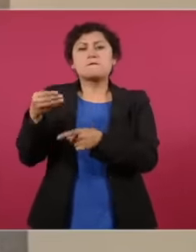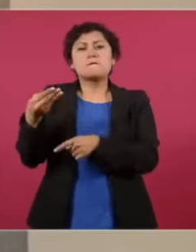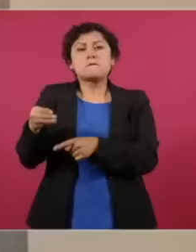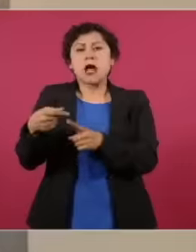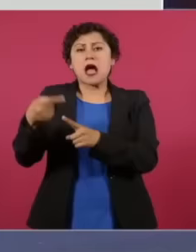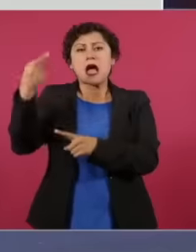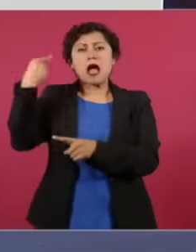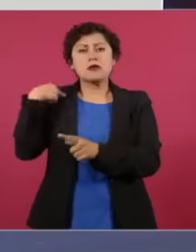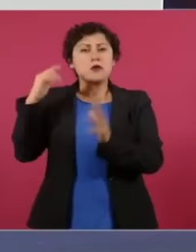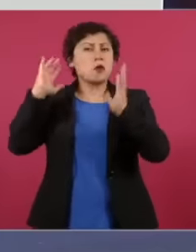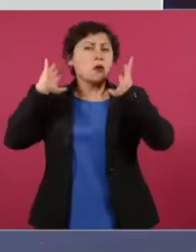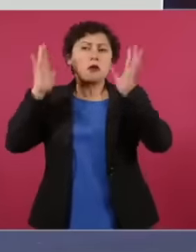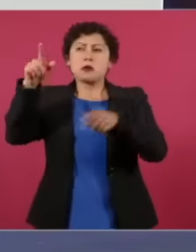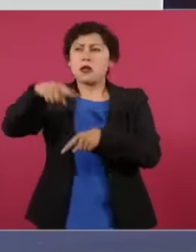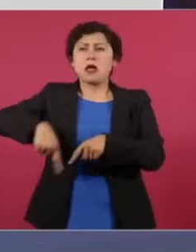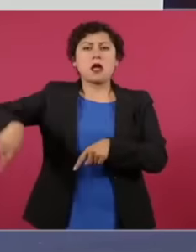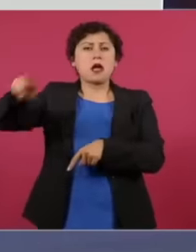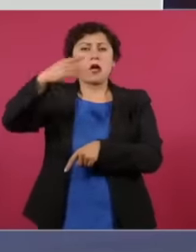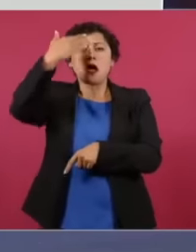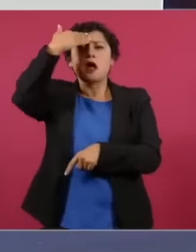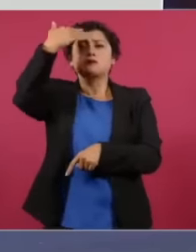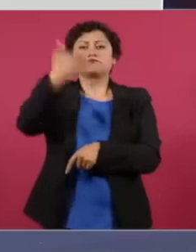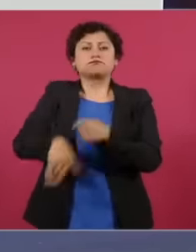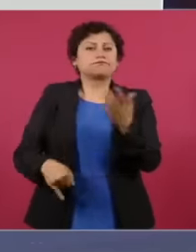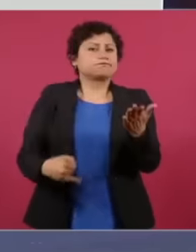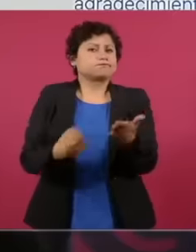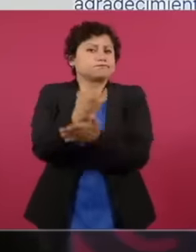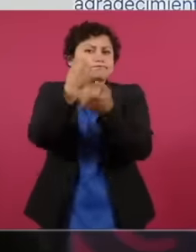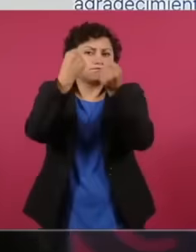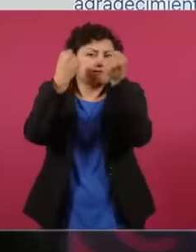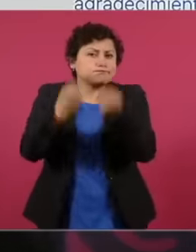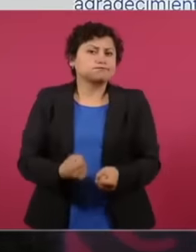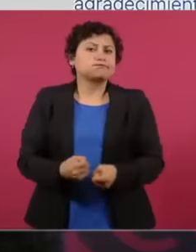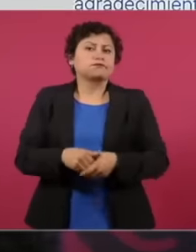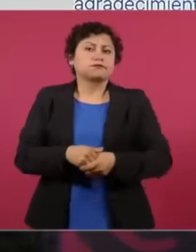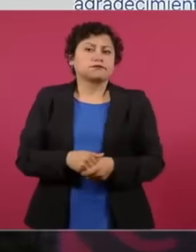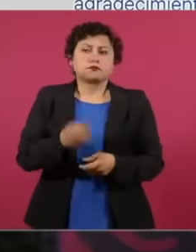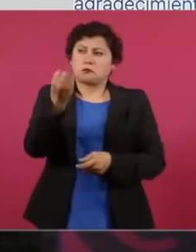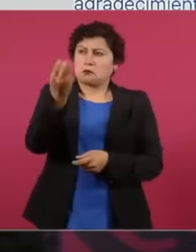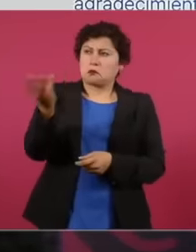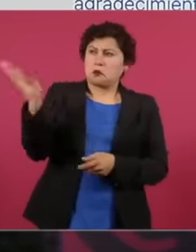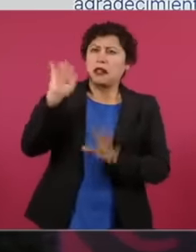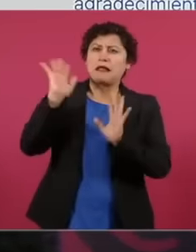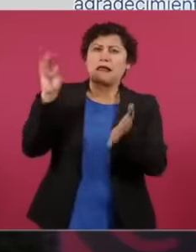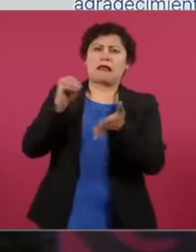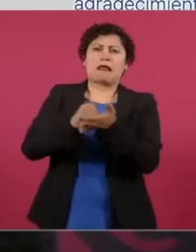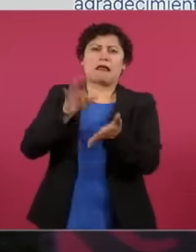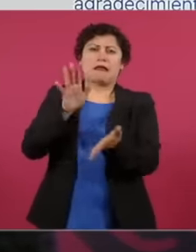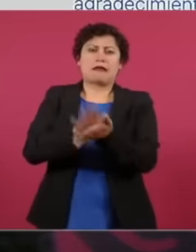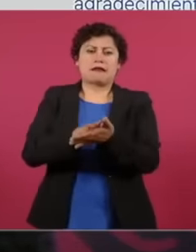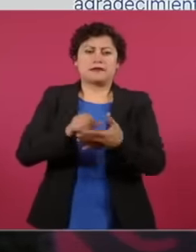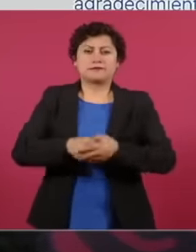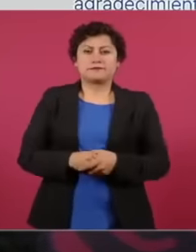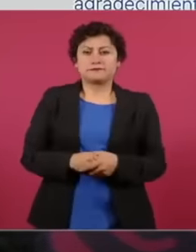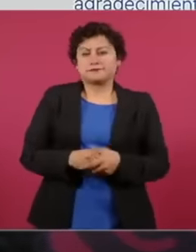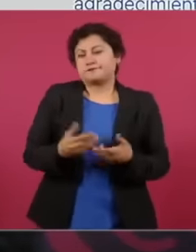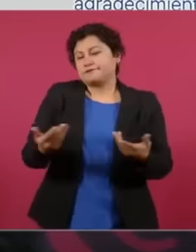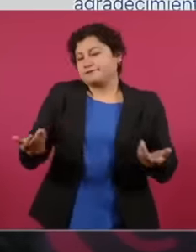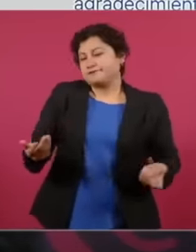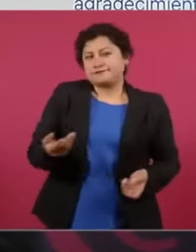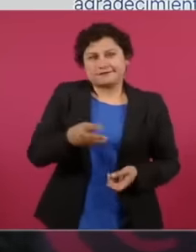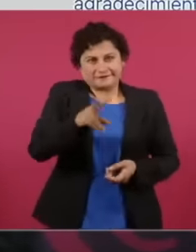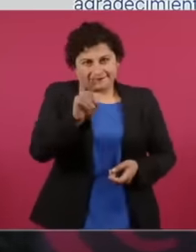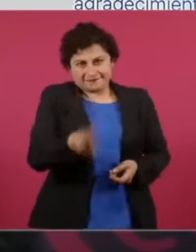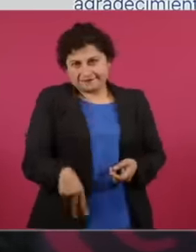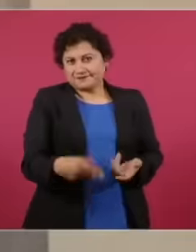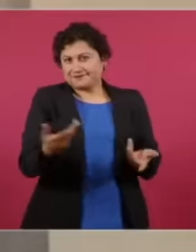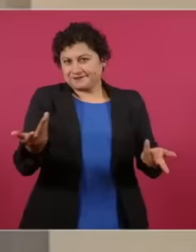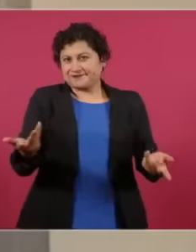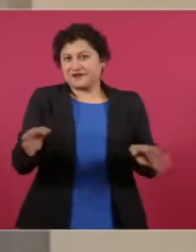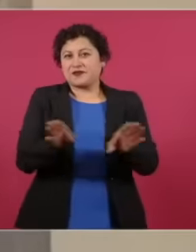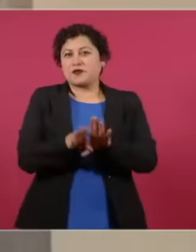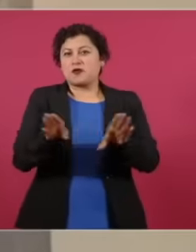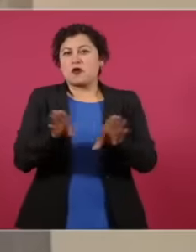from May in the polls. Furthermore, it is not possible that millions could change overnight,